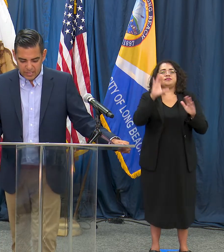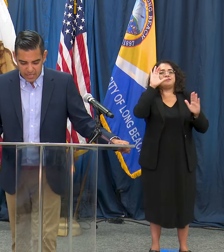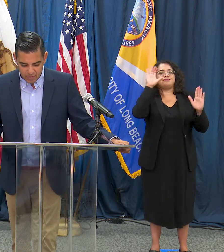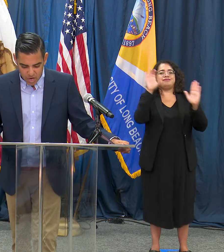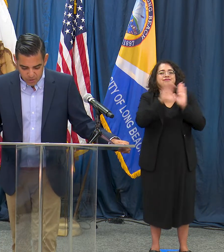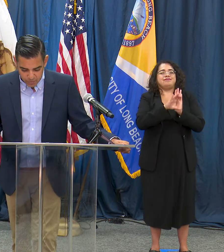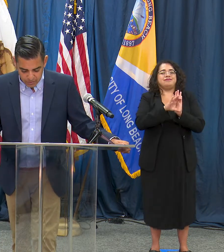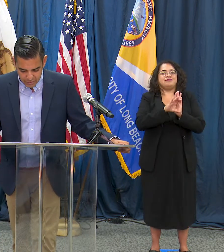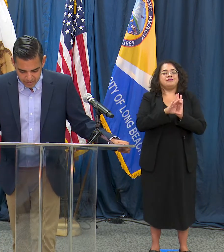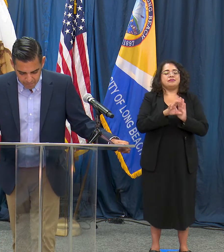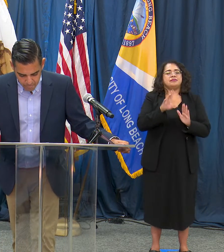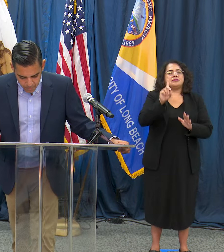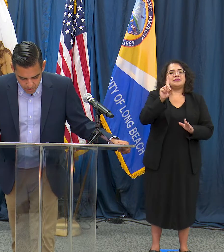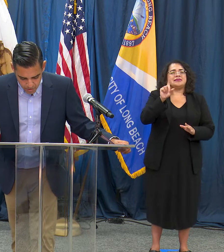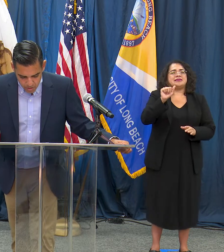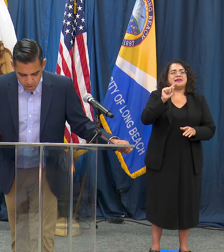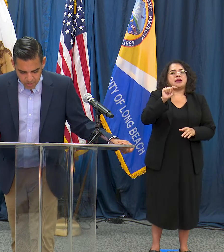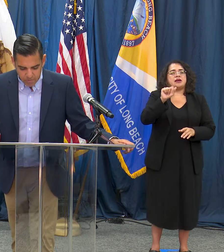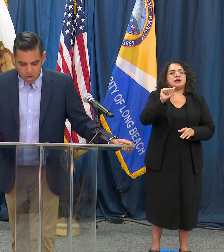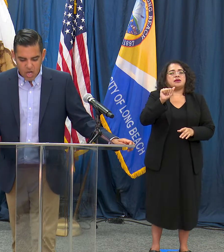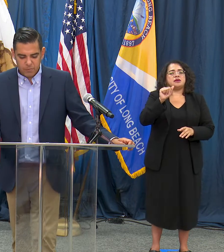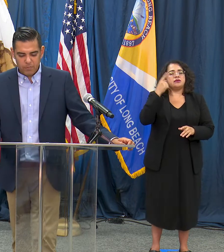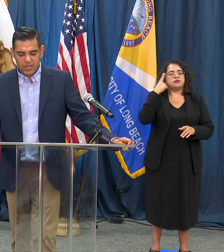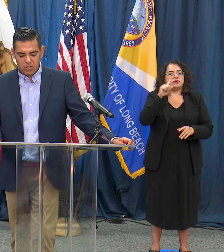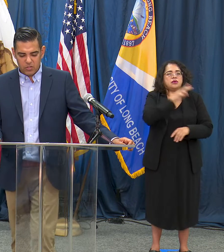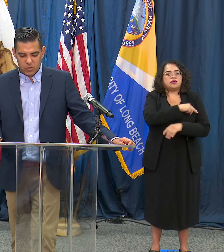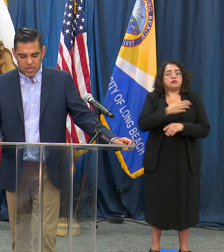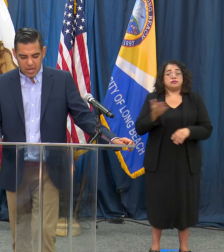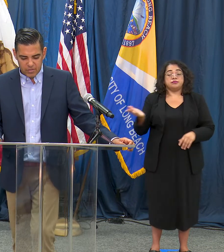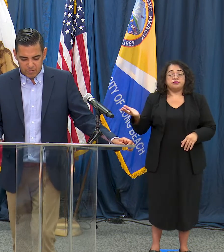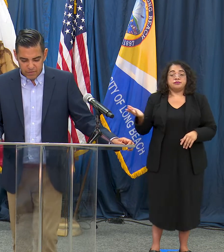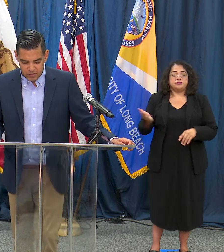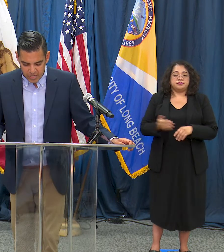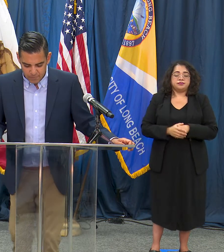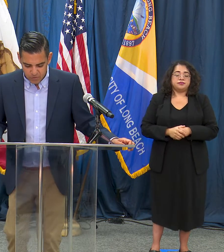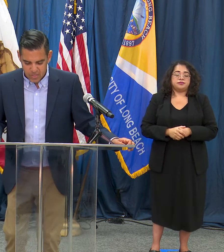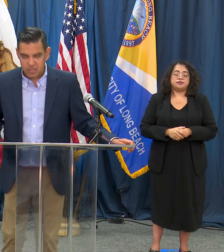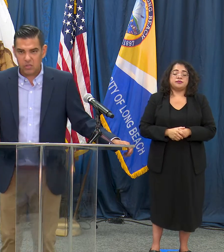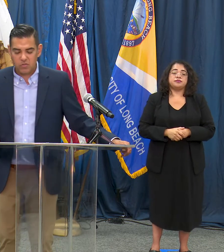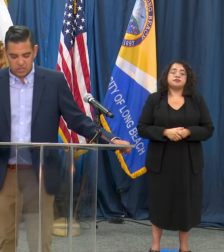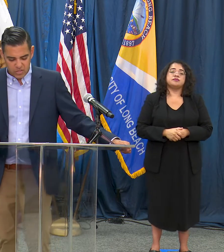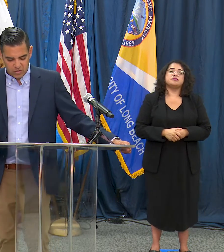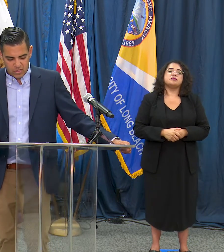of our hospital data. Our hospital bed usage right now is at 59% close to 60.